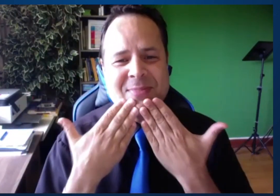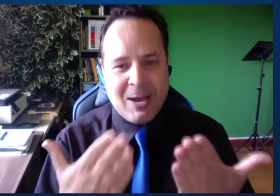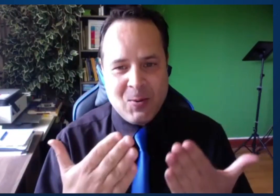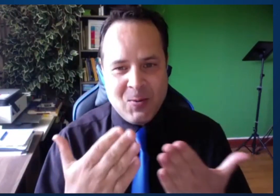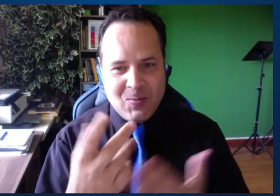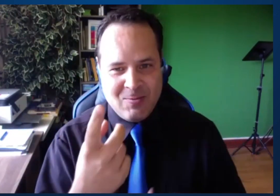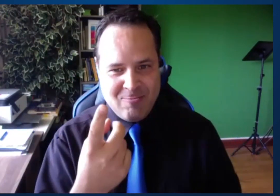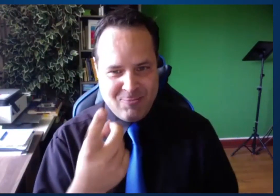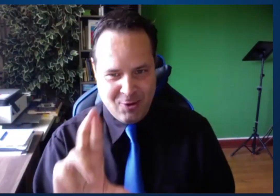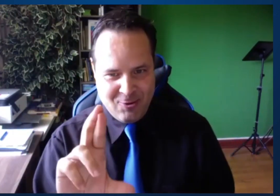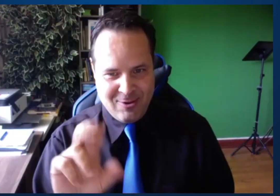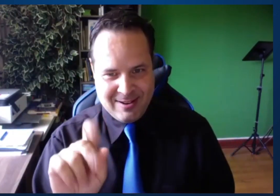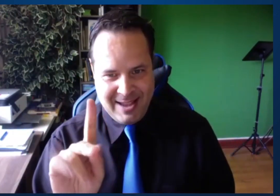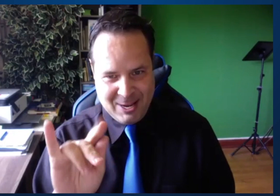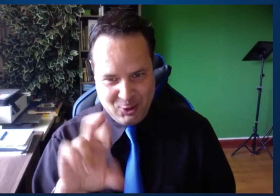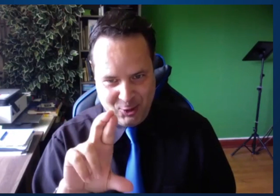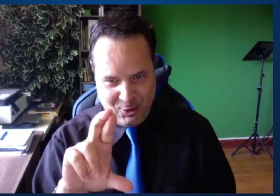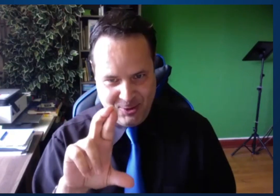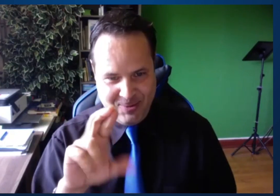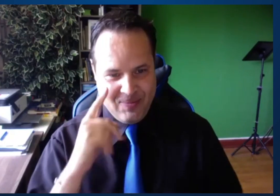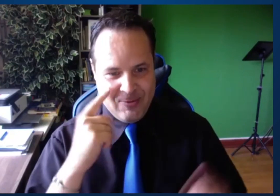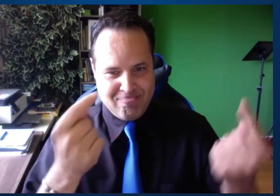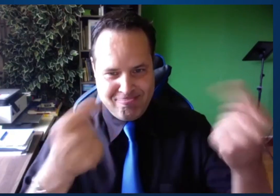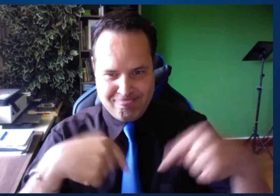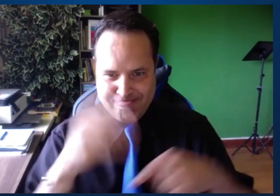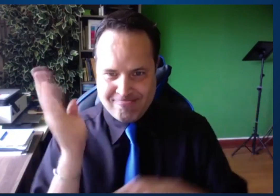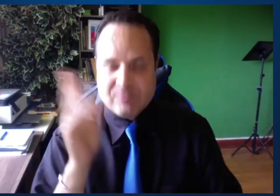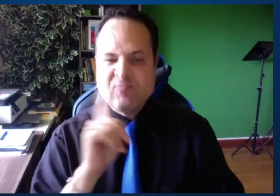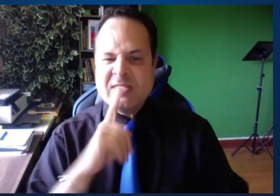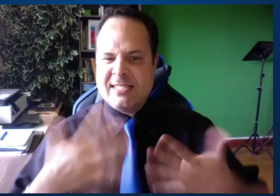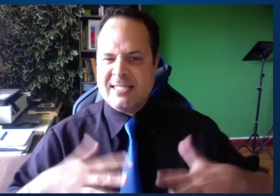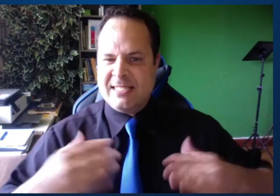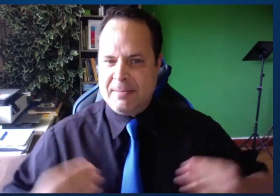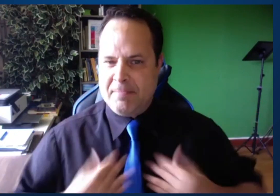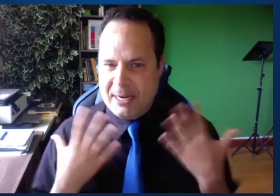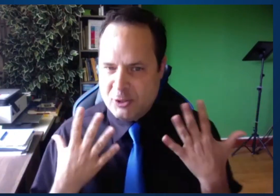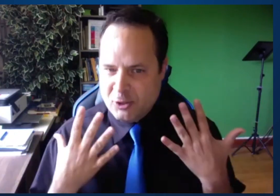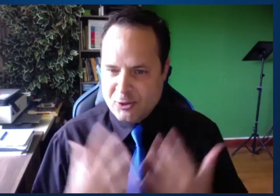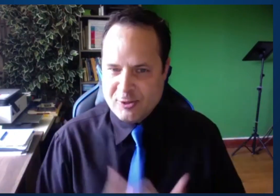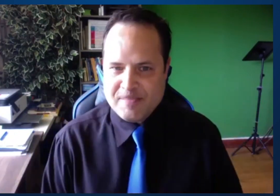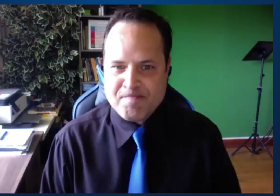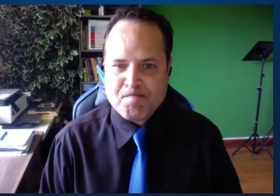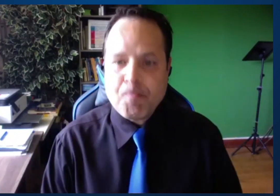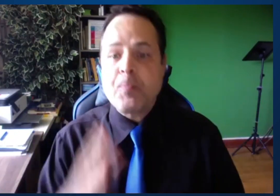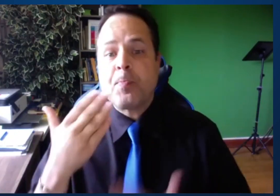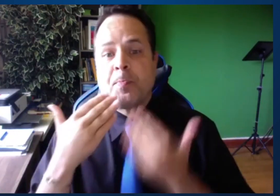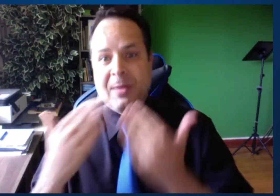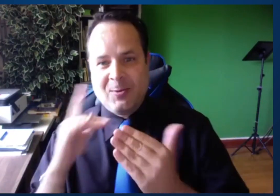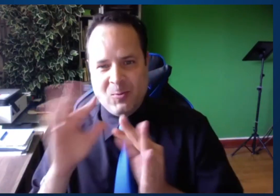And please sign up. No, keep all eyes open. Keep all your eyes open.